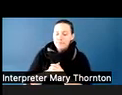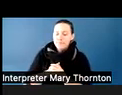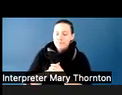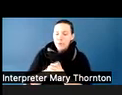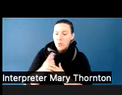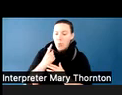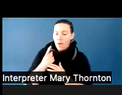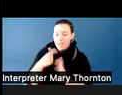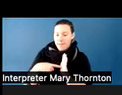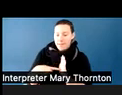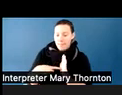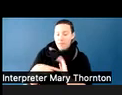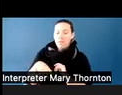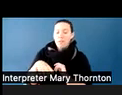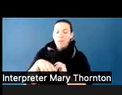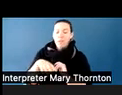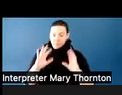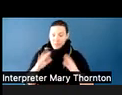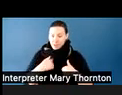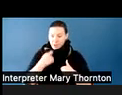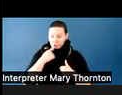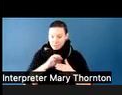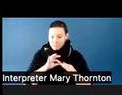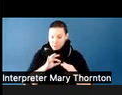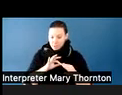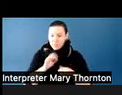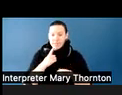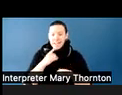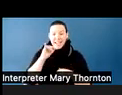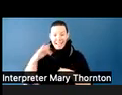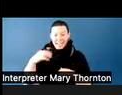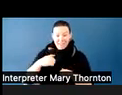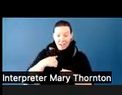I don't want other students to get involved. I will handle this.